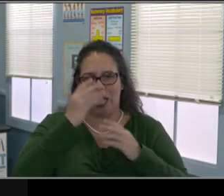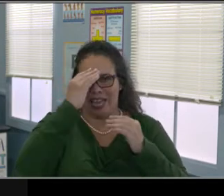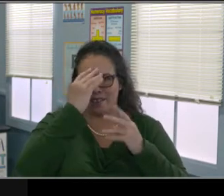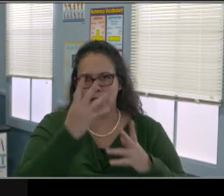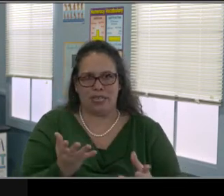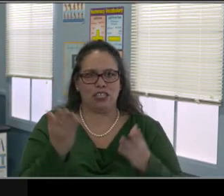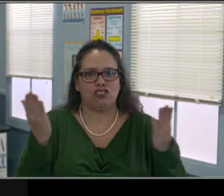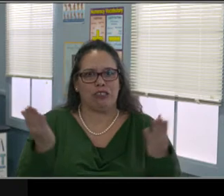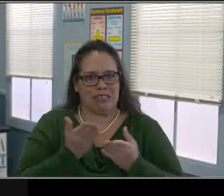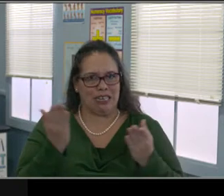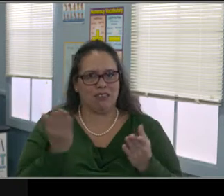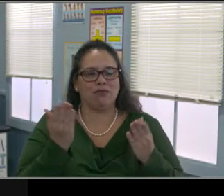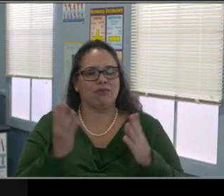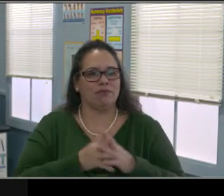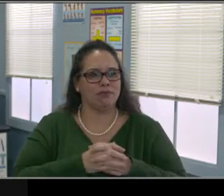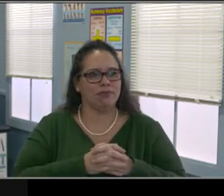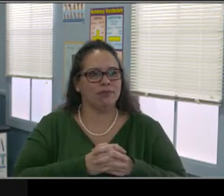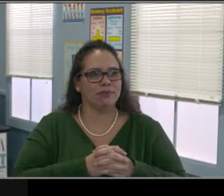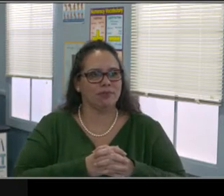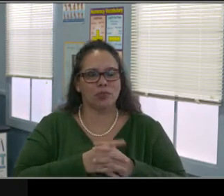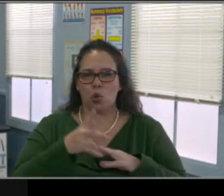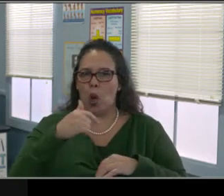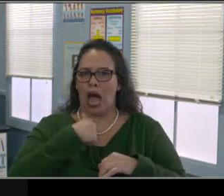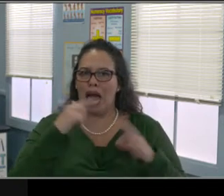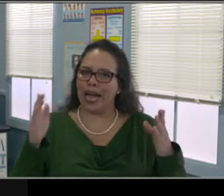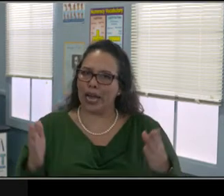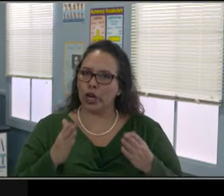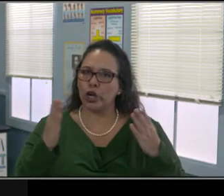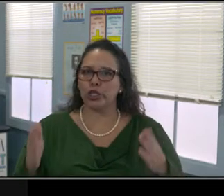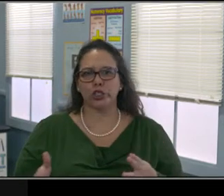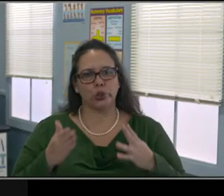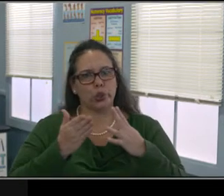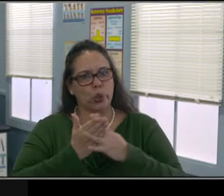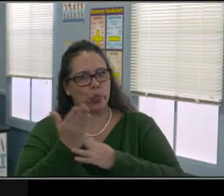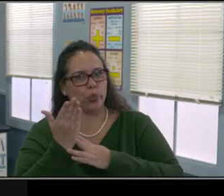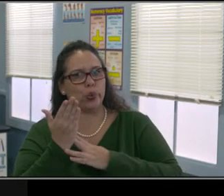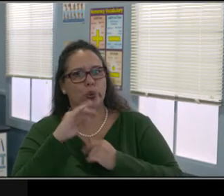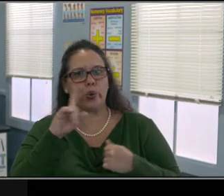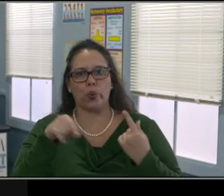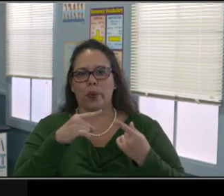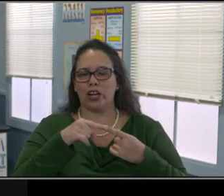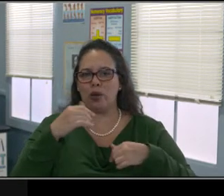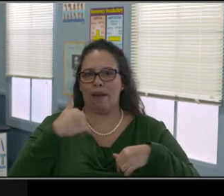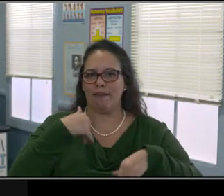And all I will say, thank you, Dr. Heenan, as for our parents and all that it may seem somewhat daunting